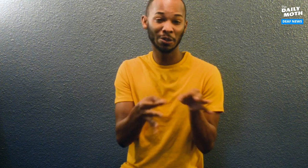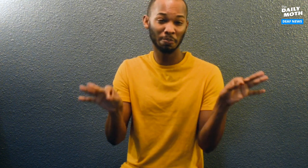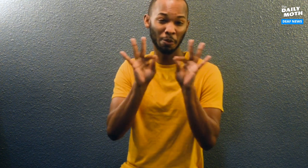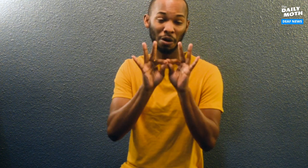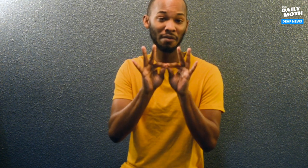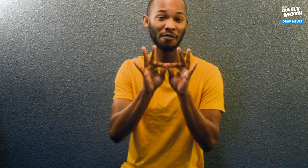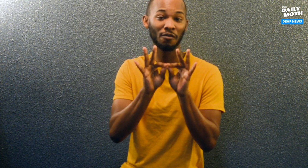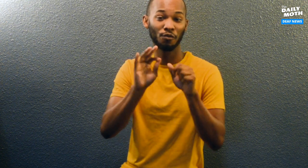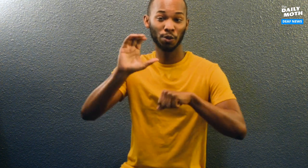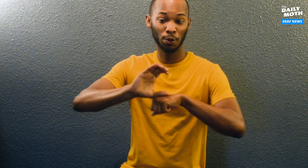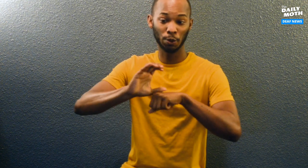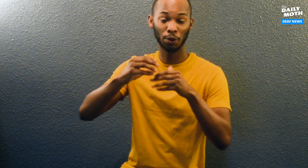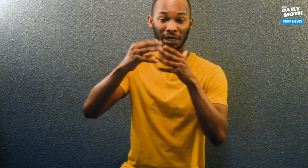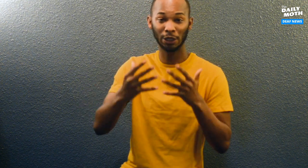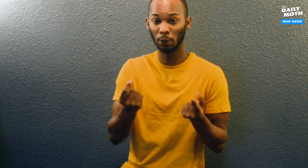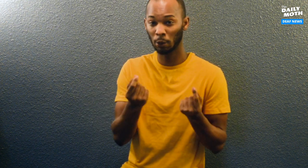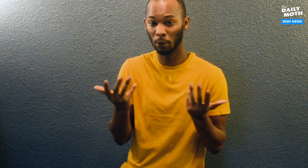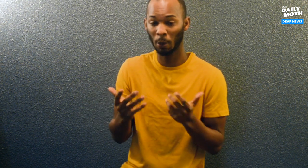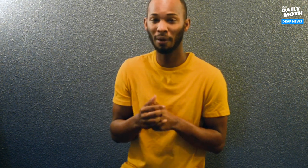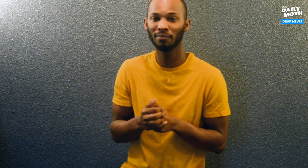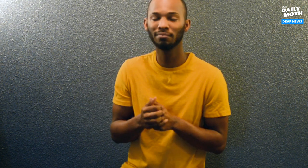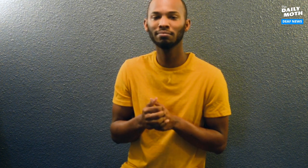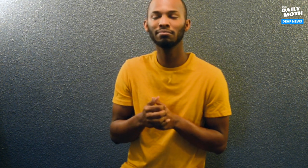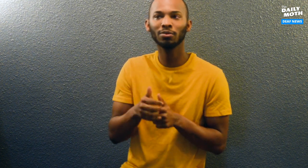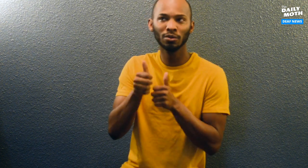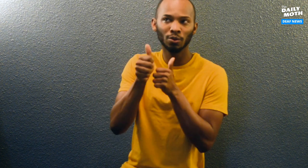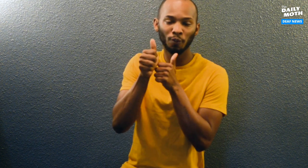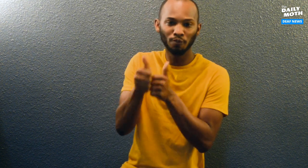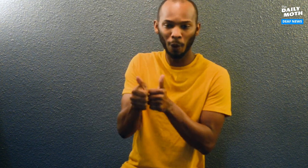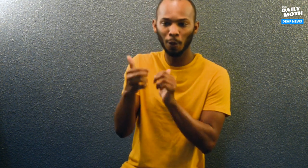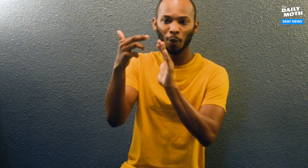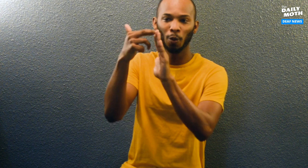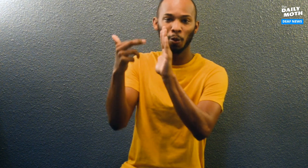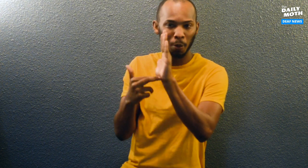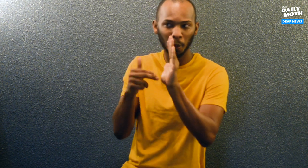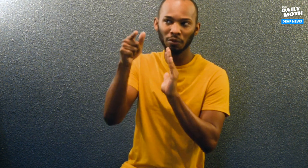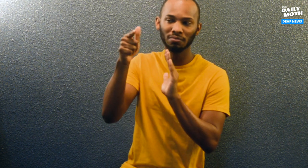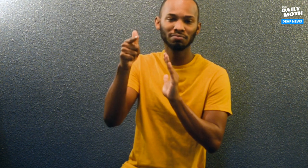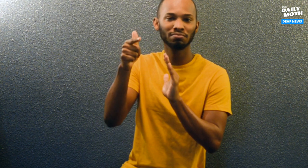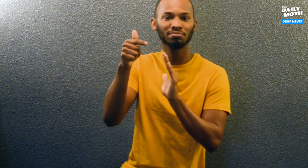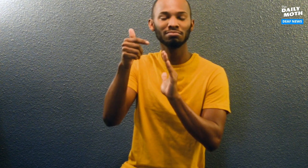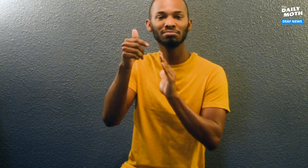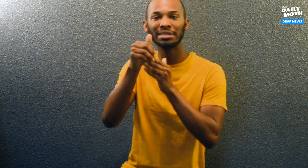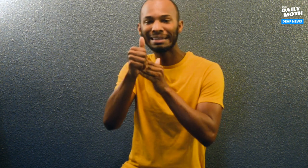It's important for church leaders to follow the rules and